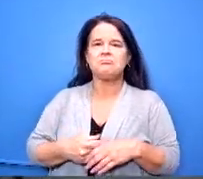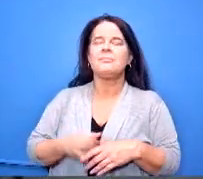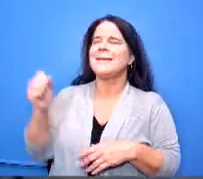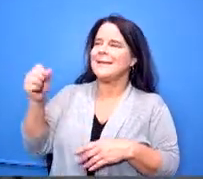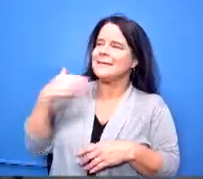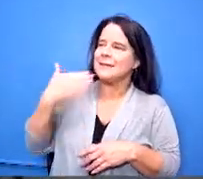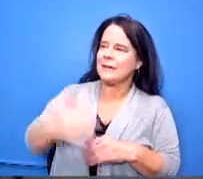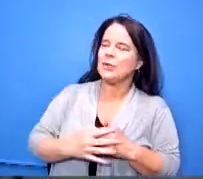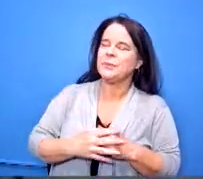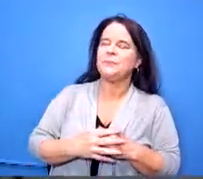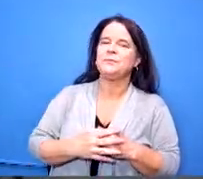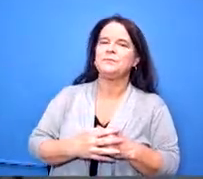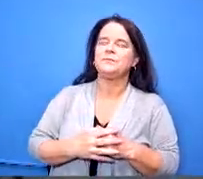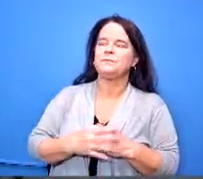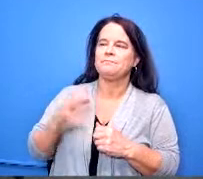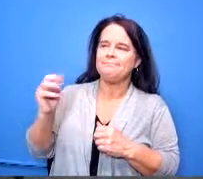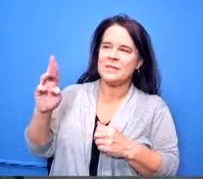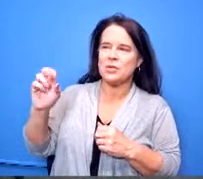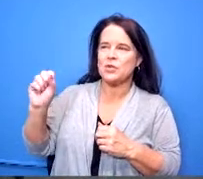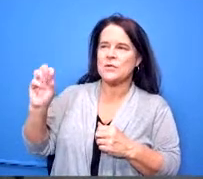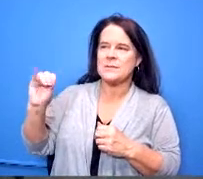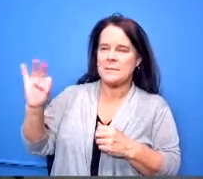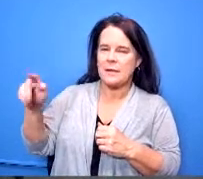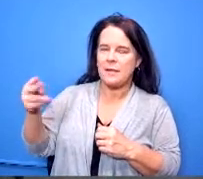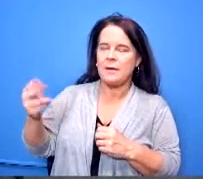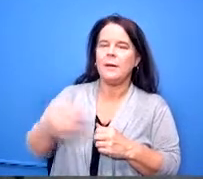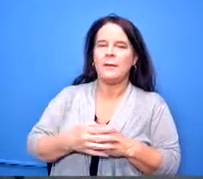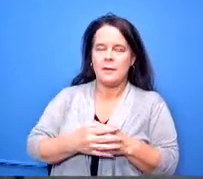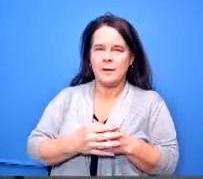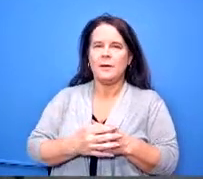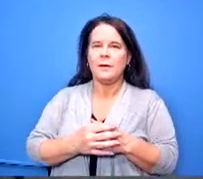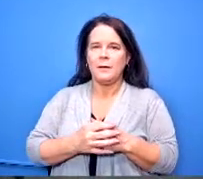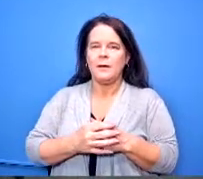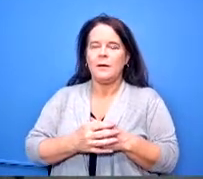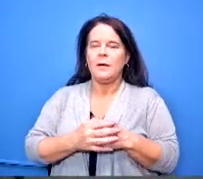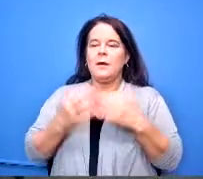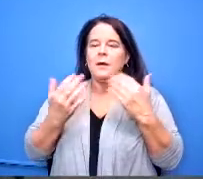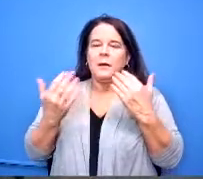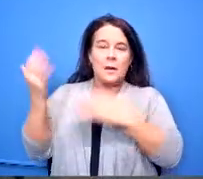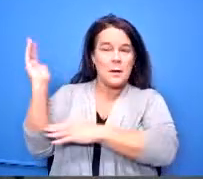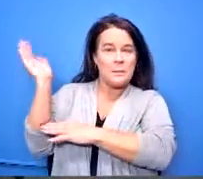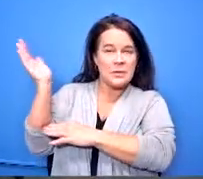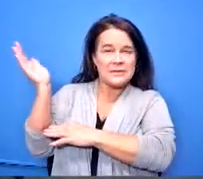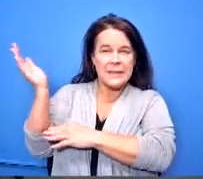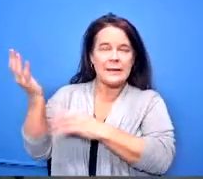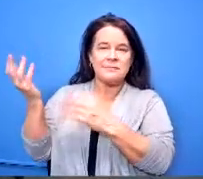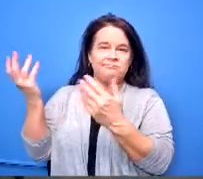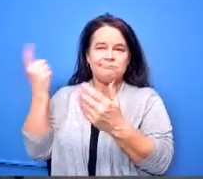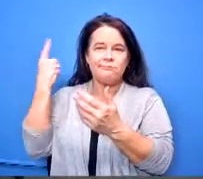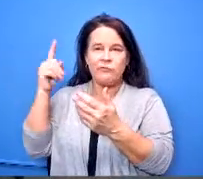um mr smith we are presenting for the board's approval the program of studies we do this